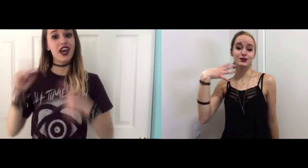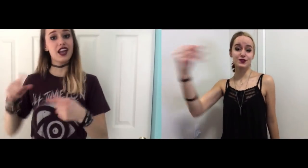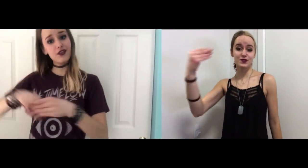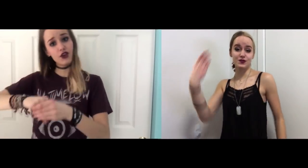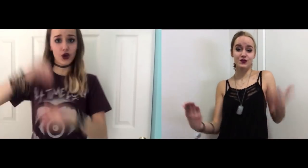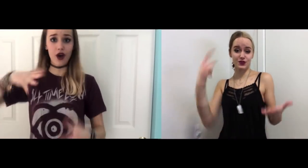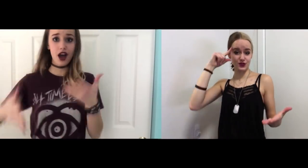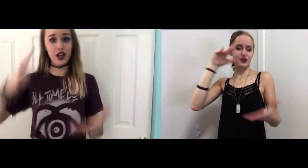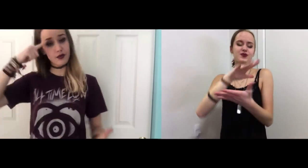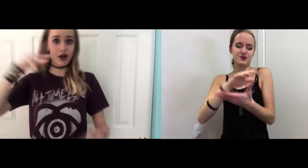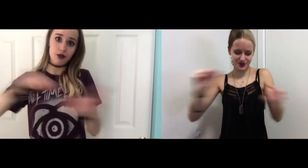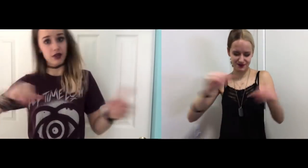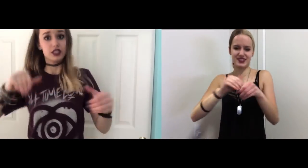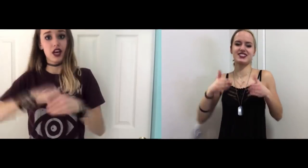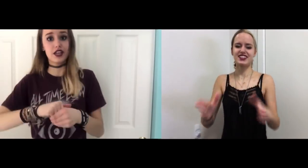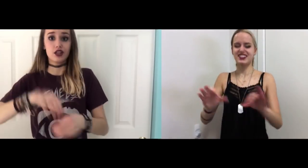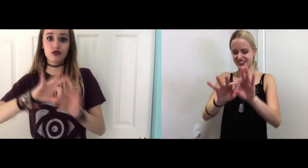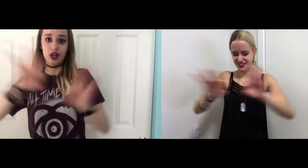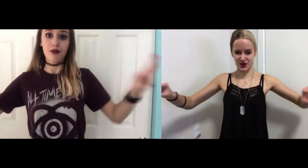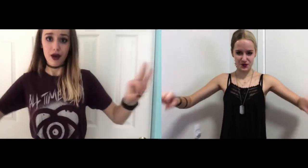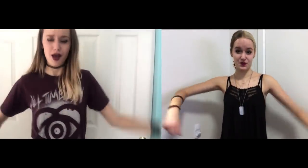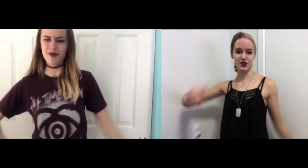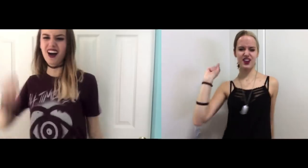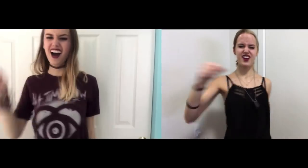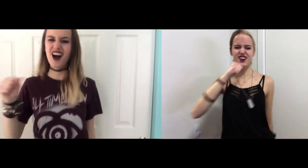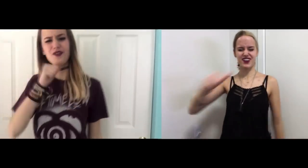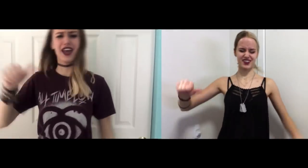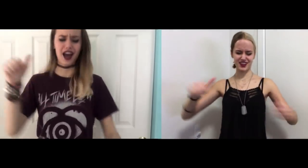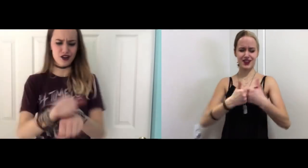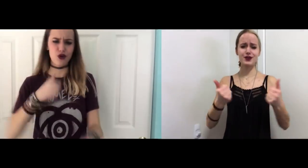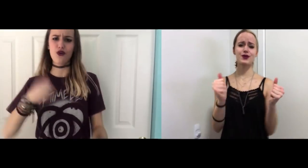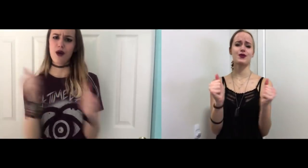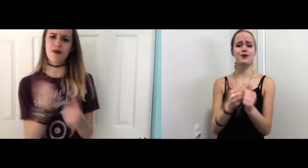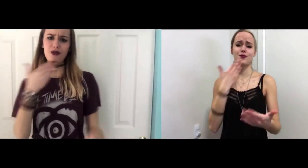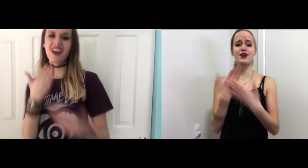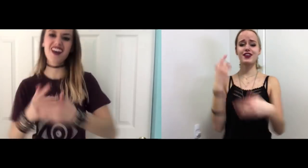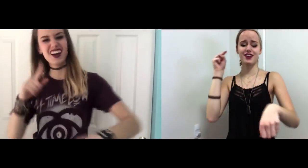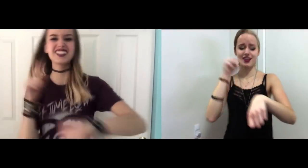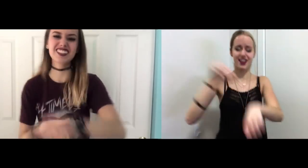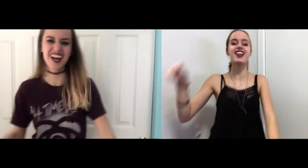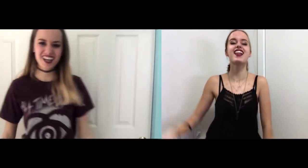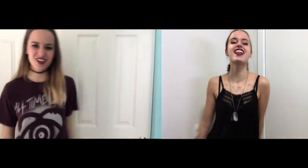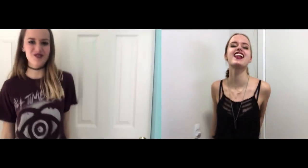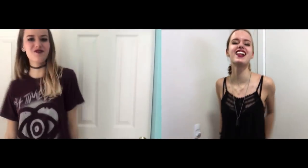Saying "If you go out you might pass out in a drain pipe." Oh yeah! Don't threaten me with a good time